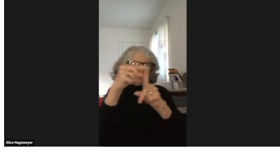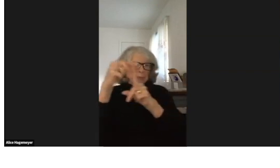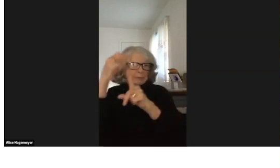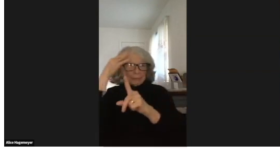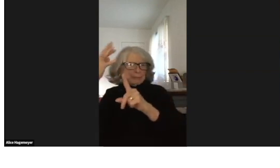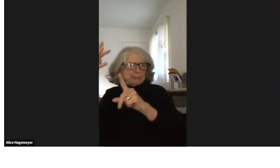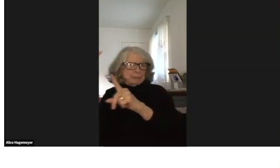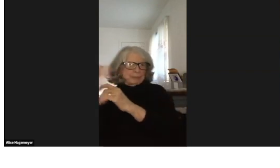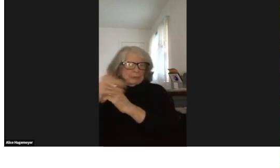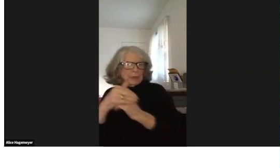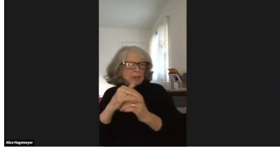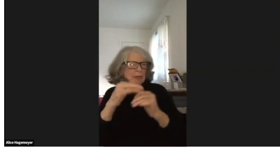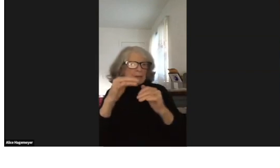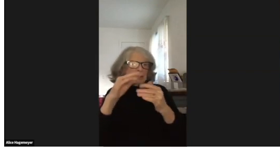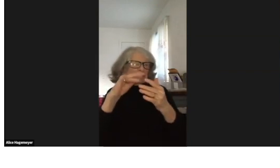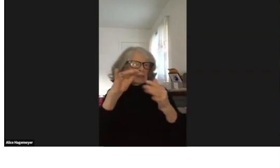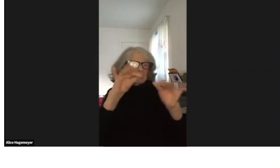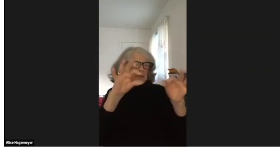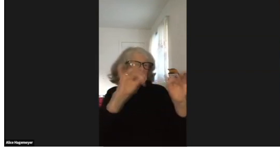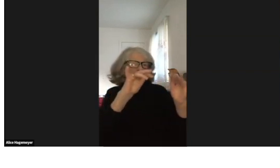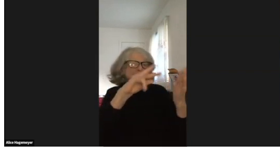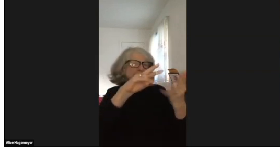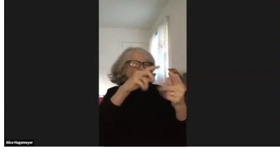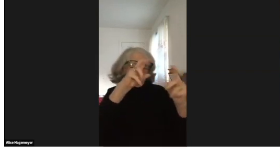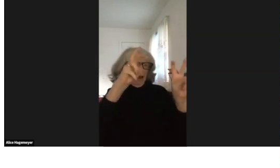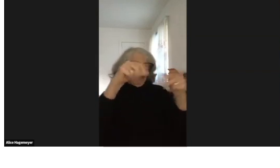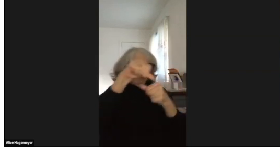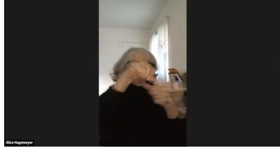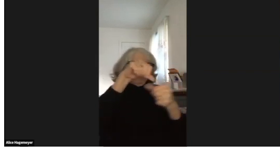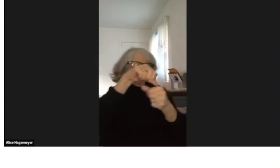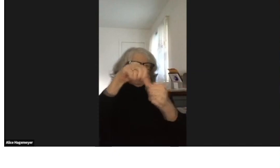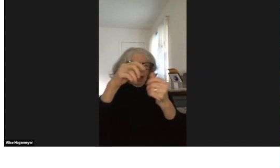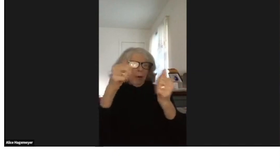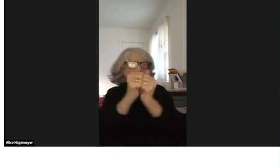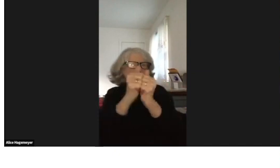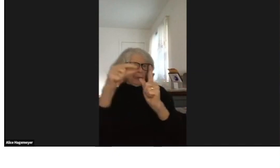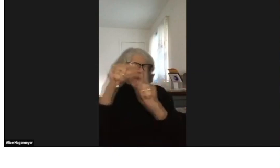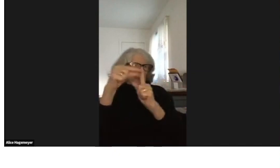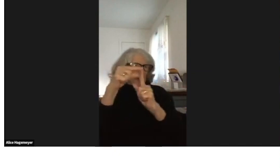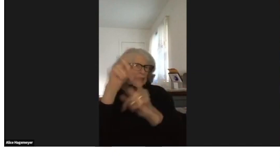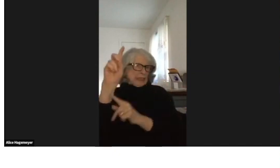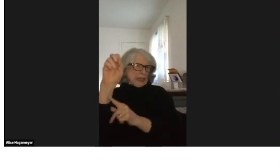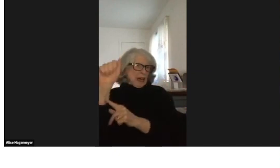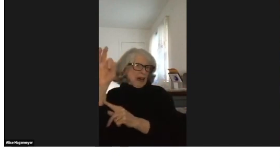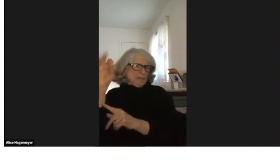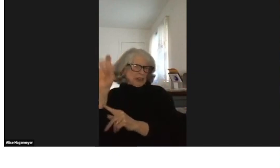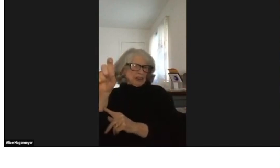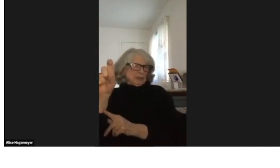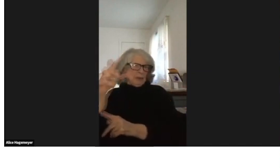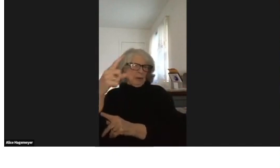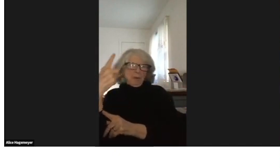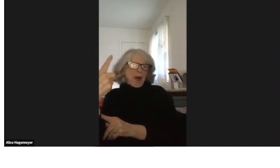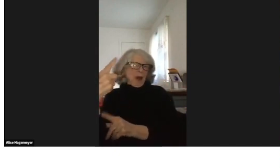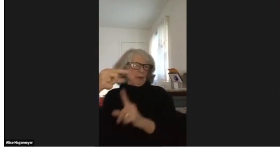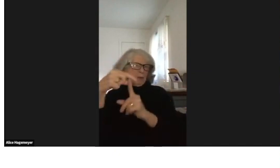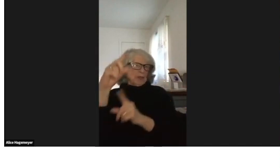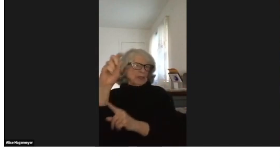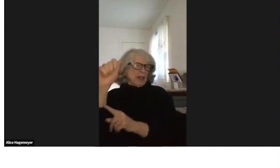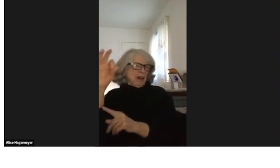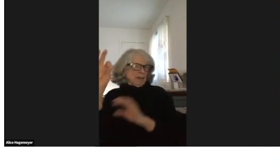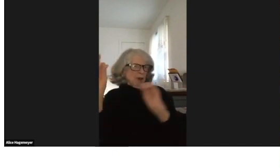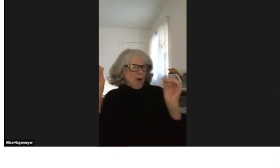So many terms have been invented, all associated with the word deaf.